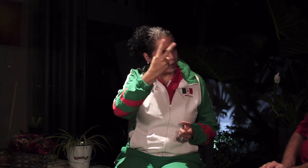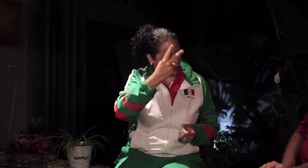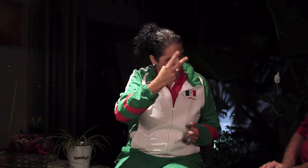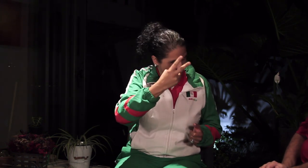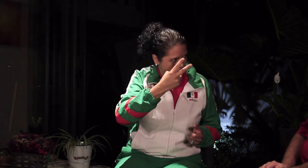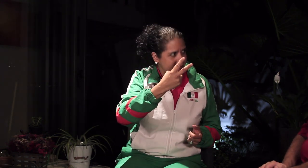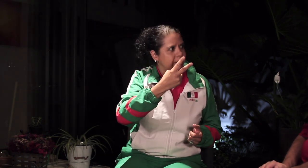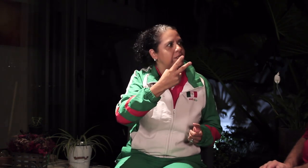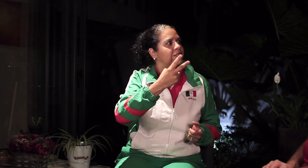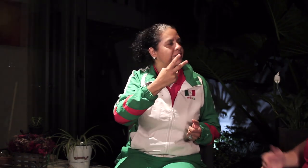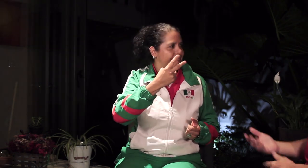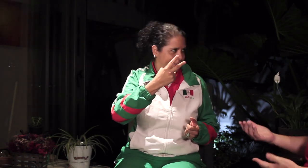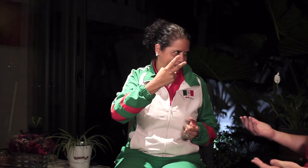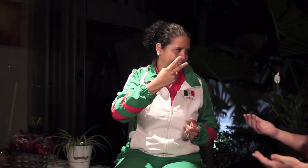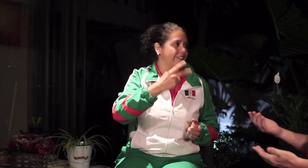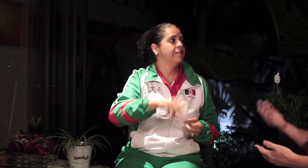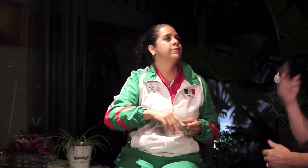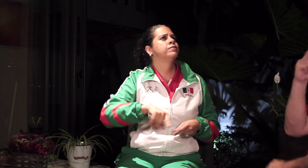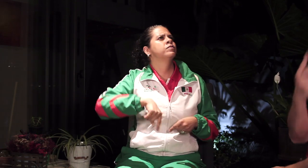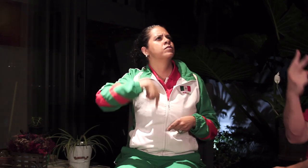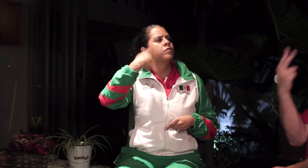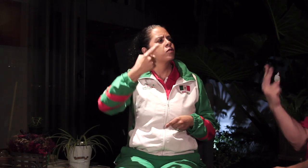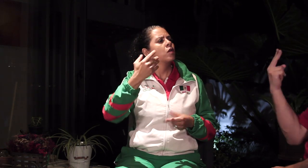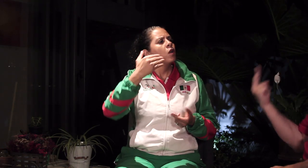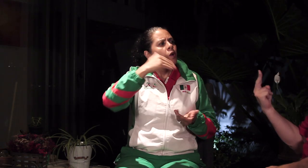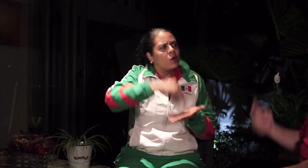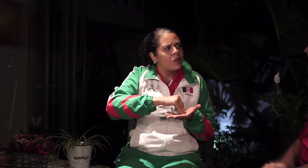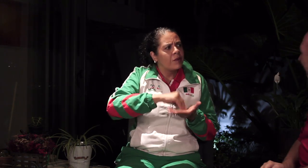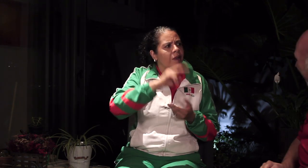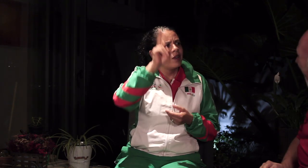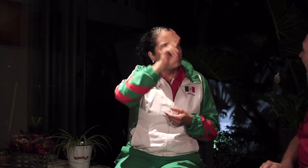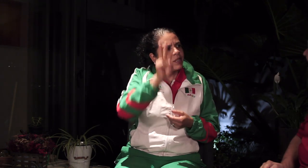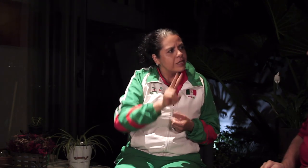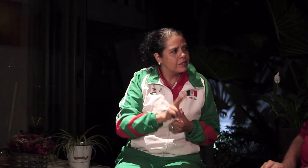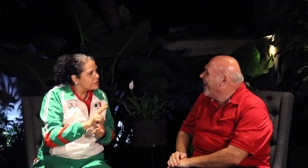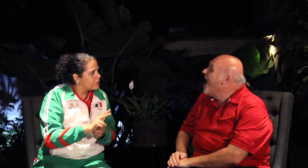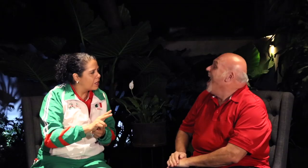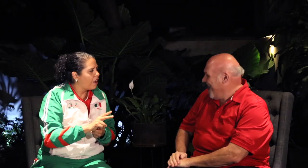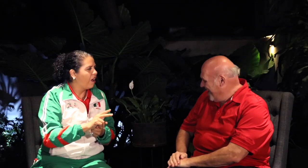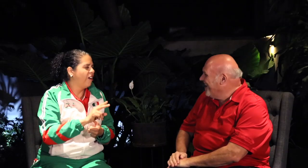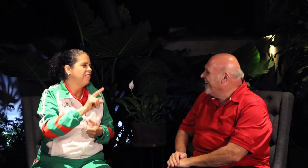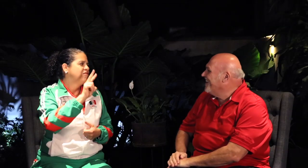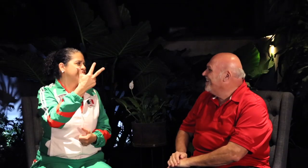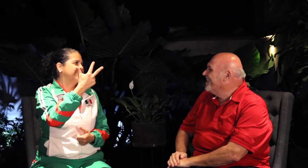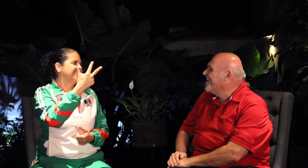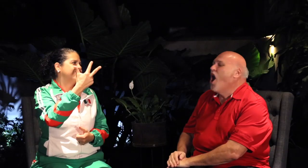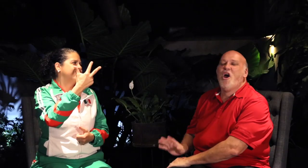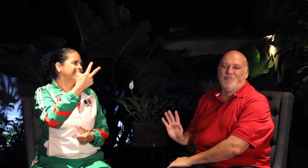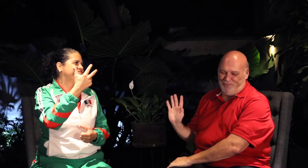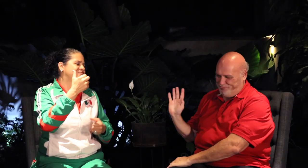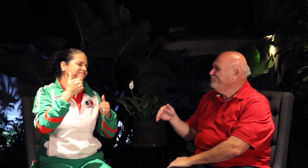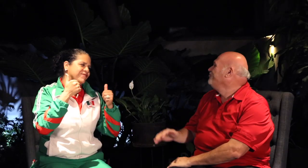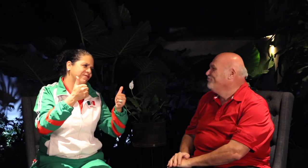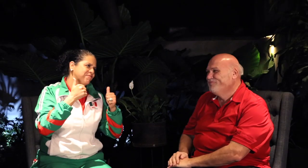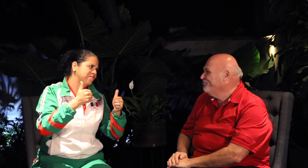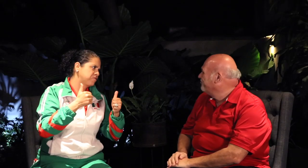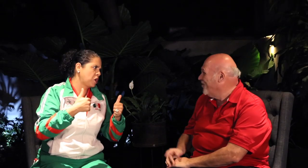but we won third place after playing in Venezuela again. [Anselmo]: That's okay!